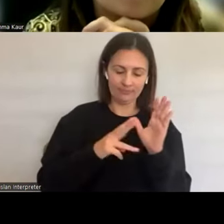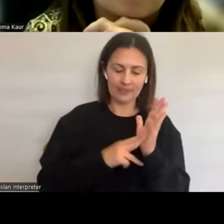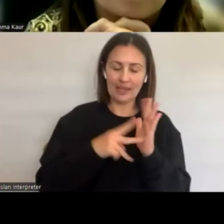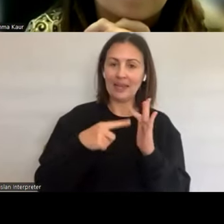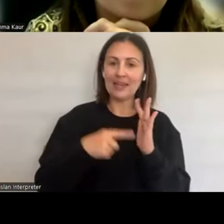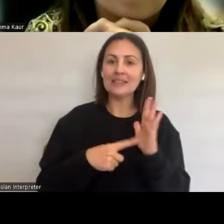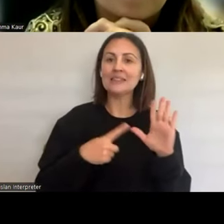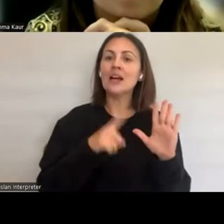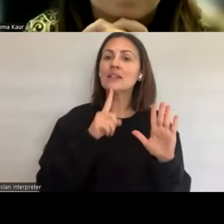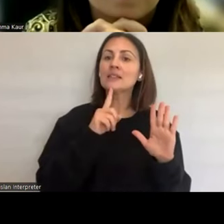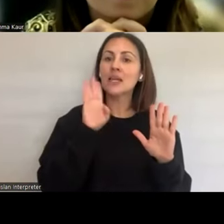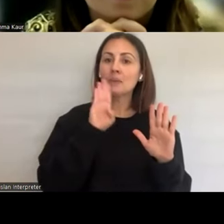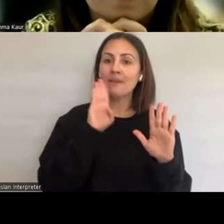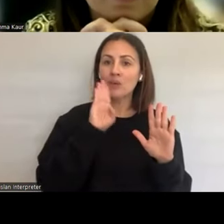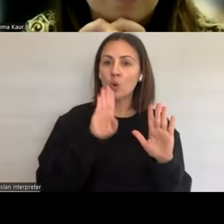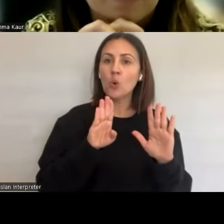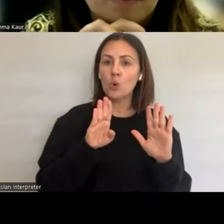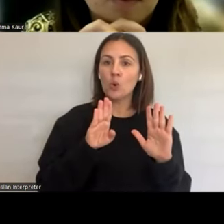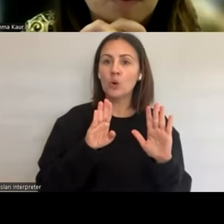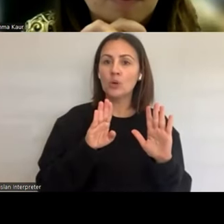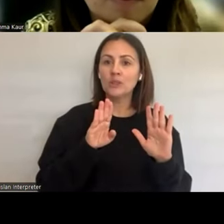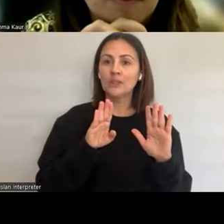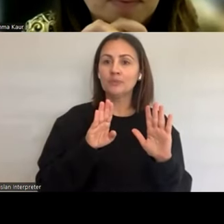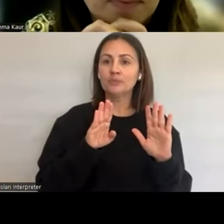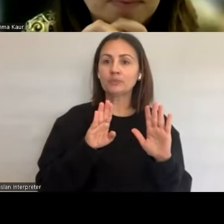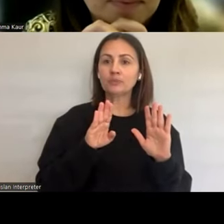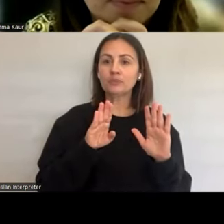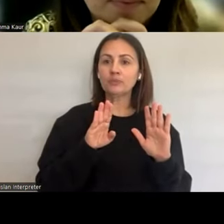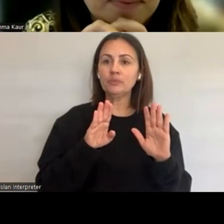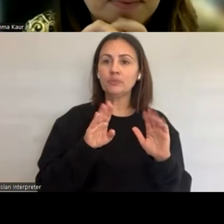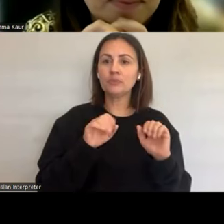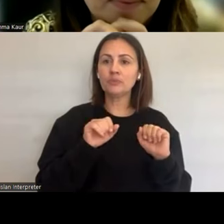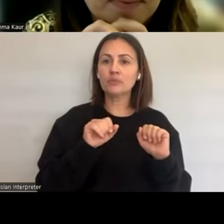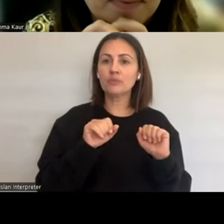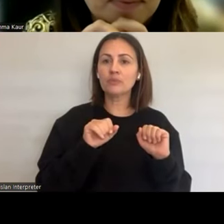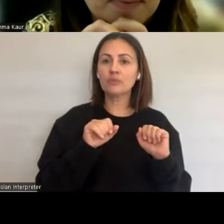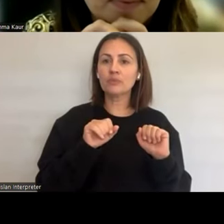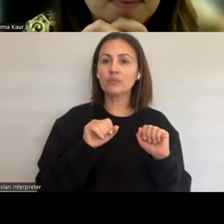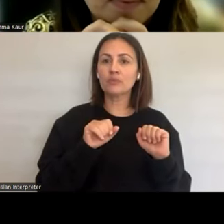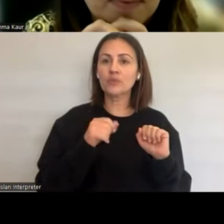this has been acknowledged and demonstrated also around commitments to improving domestic